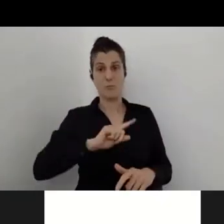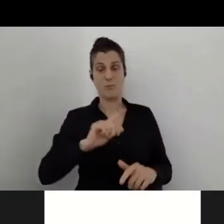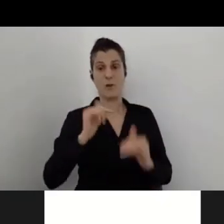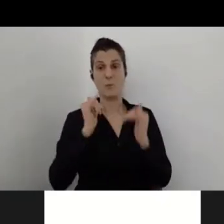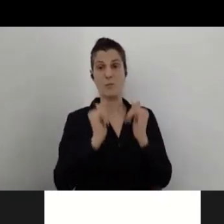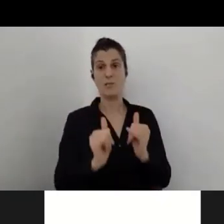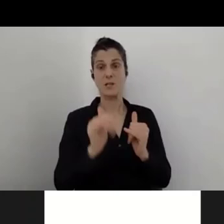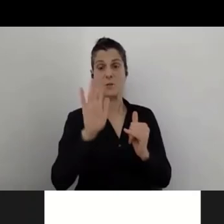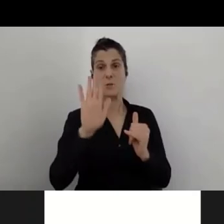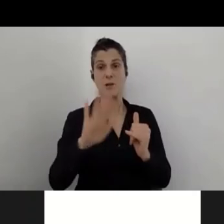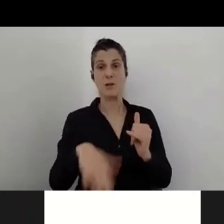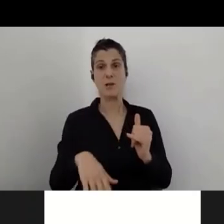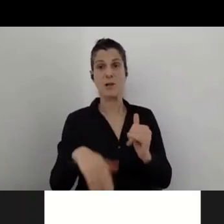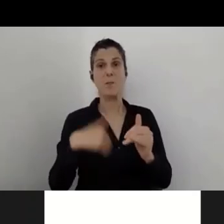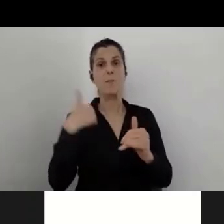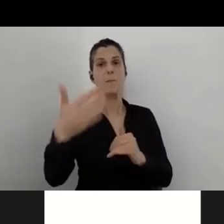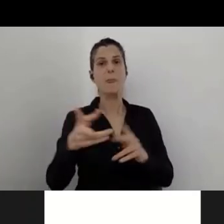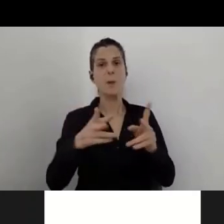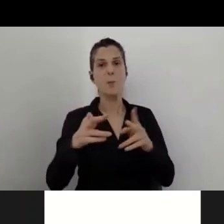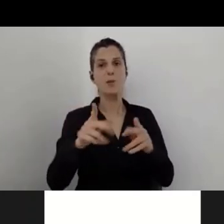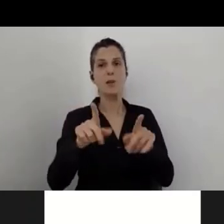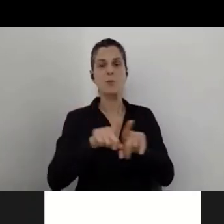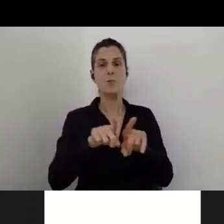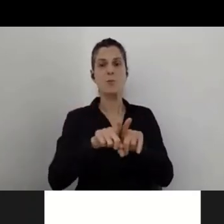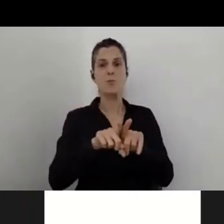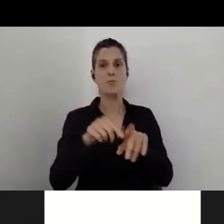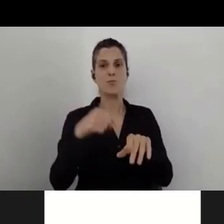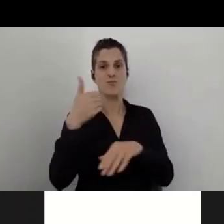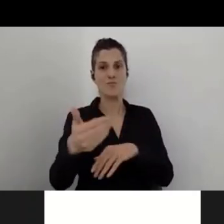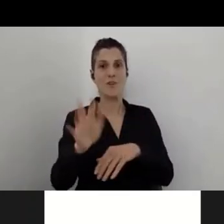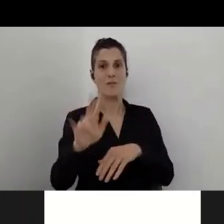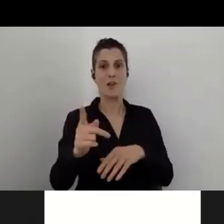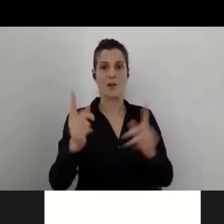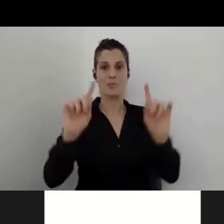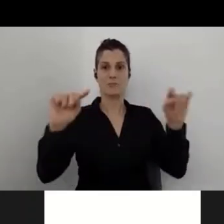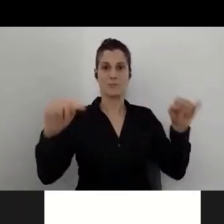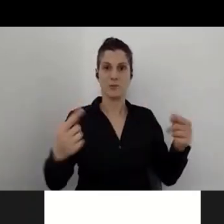also known as offline captions, and live captions services to work directly with